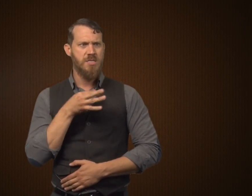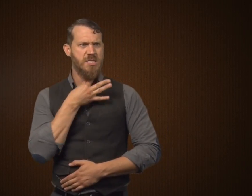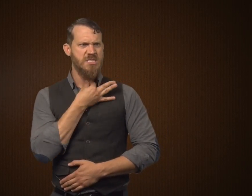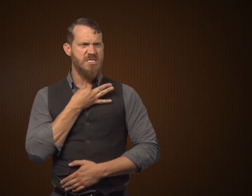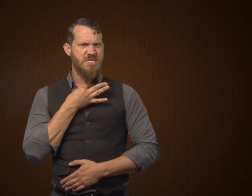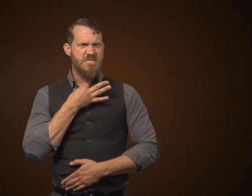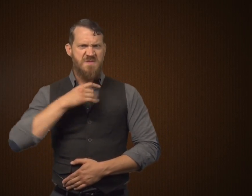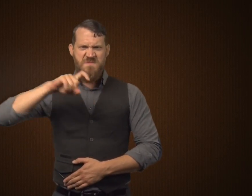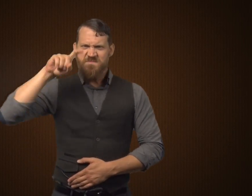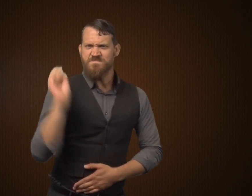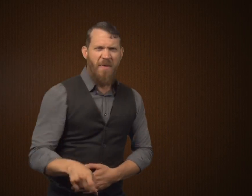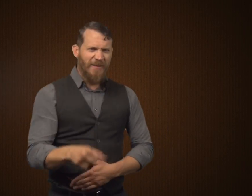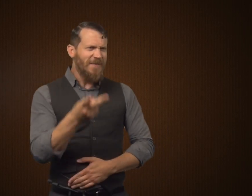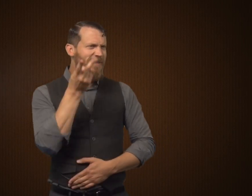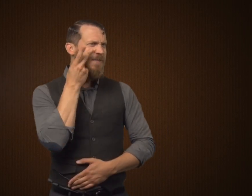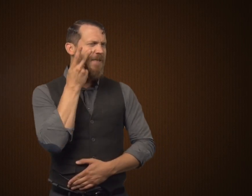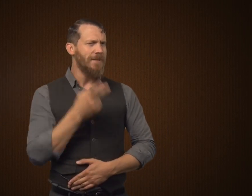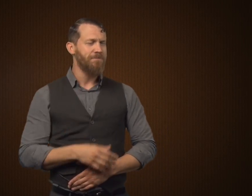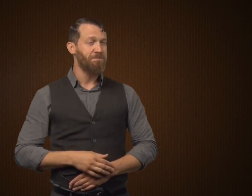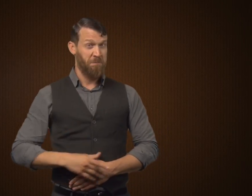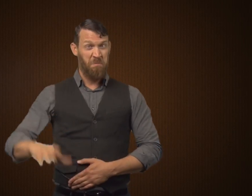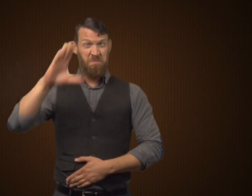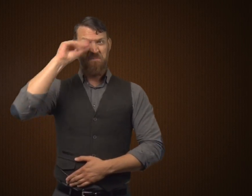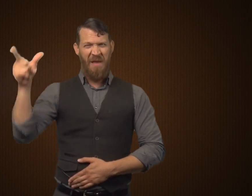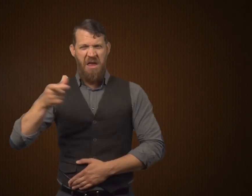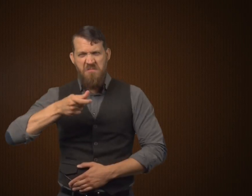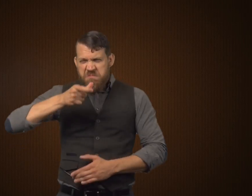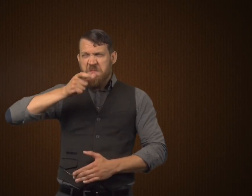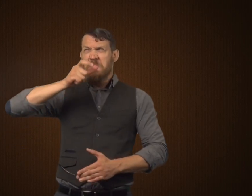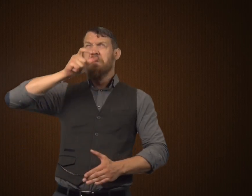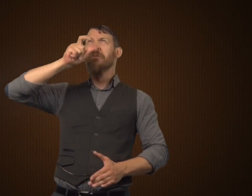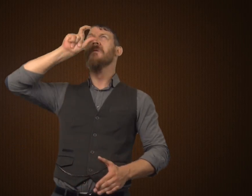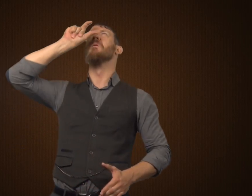Now, Dr. Lanyon said that he is by far too curious to leave.